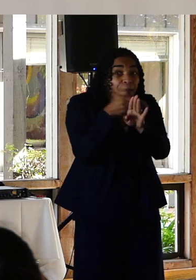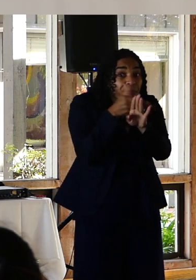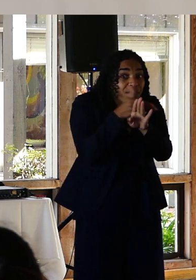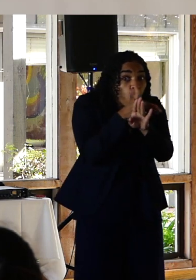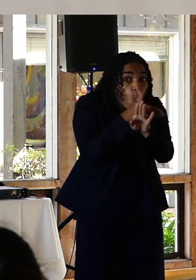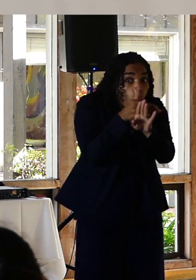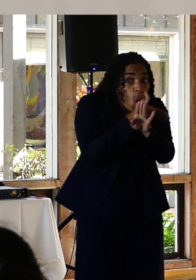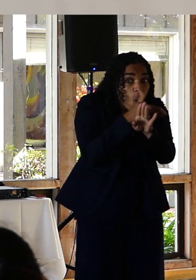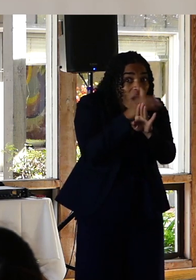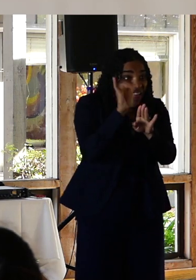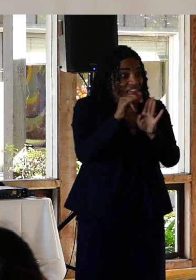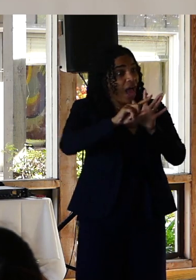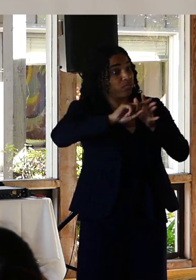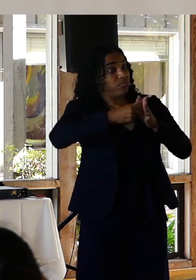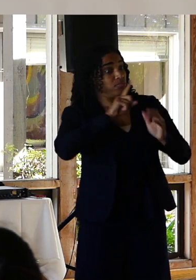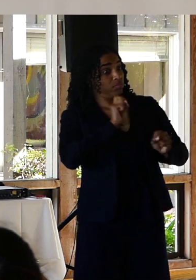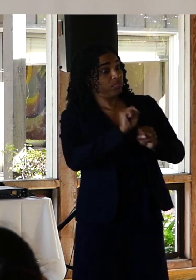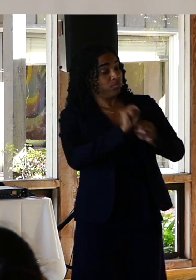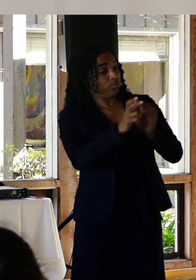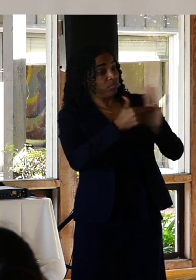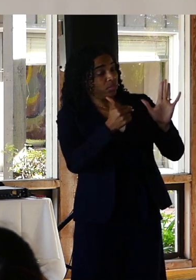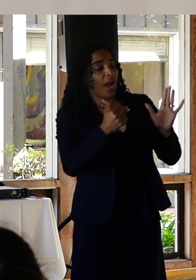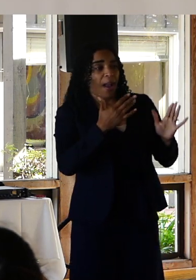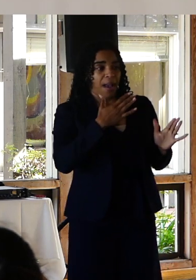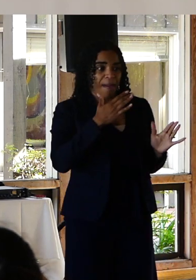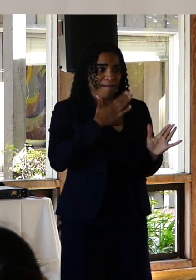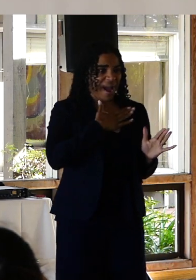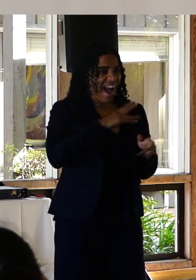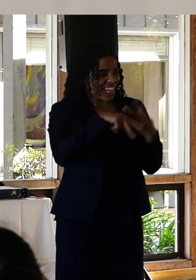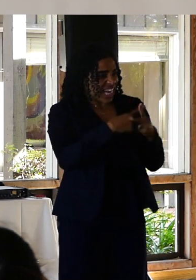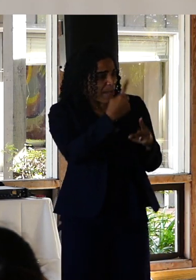this is where the name comes, from people with my mental illness were viewed